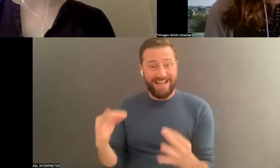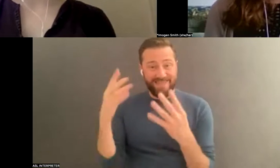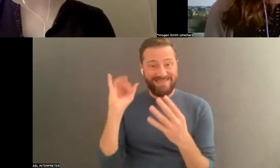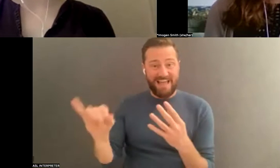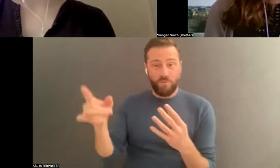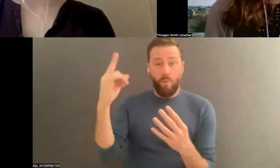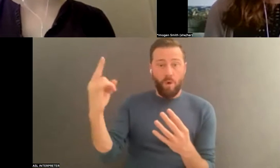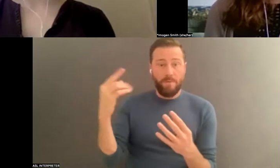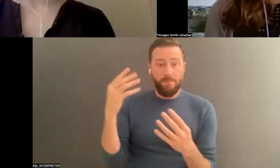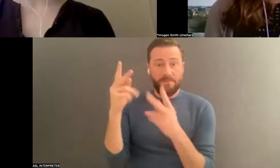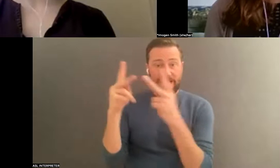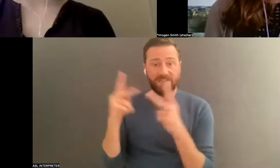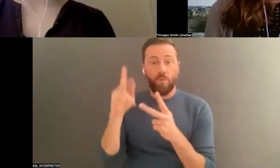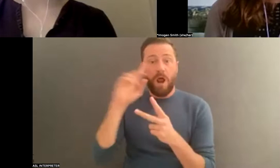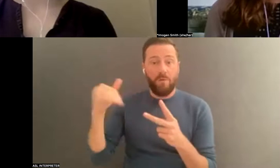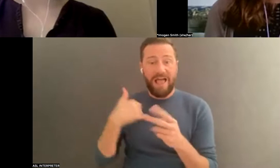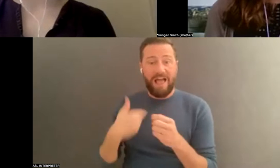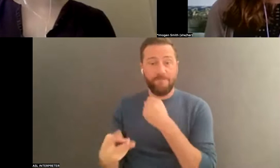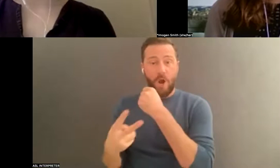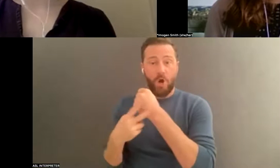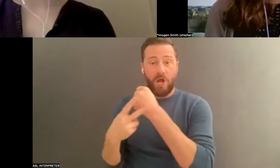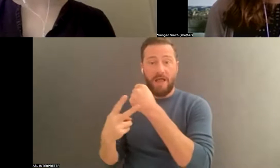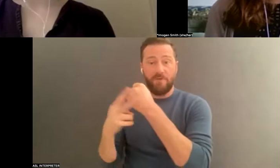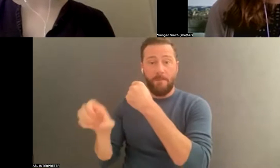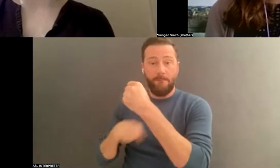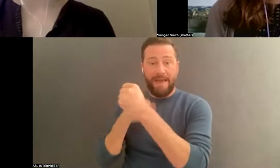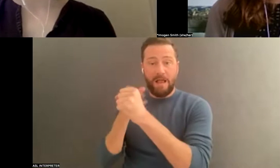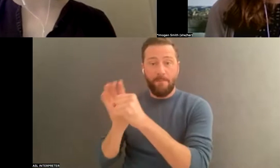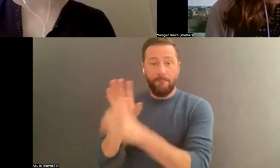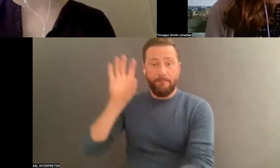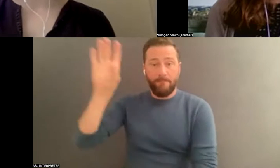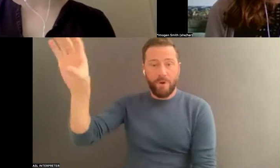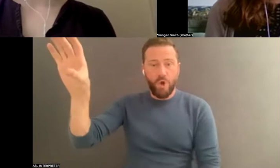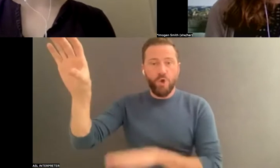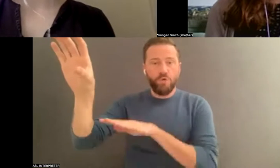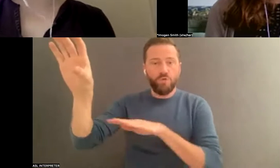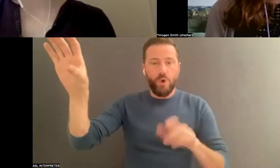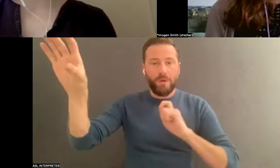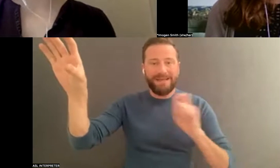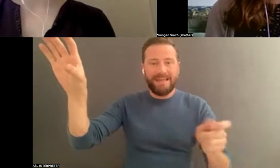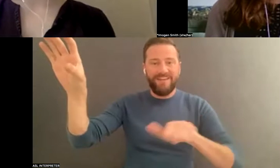archival background, you don't give other people permission to edit authorize feels, or you only